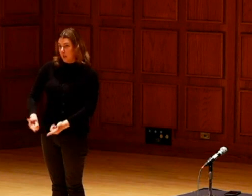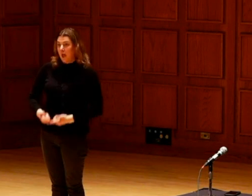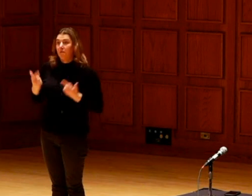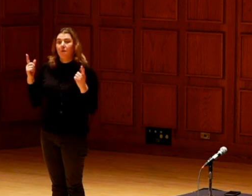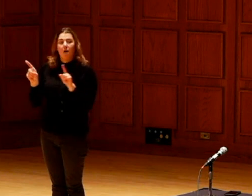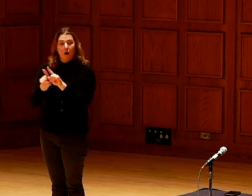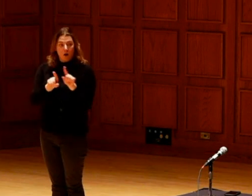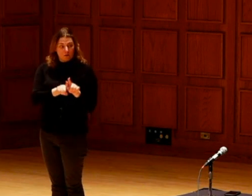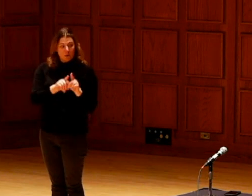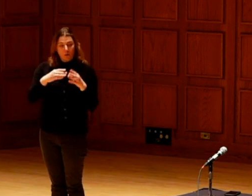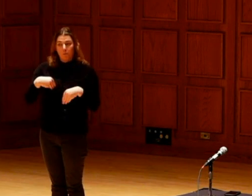for bringing life.